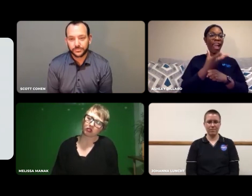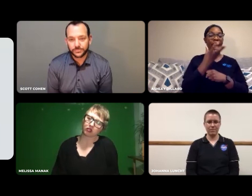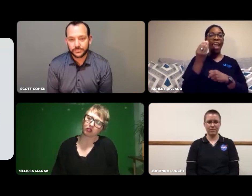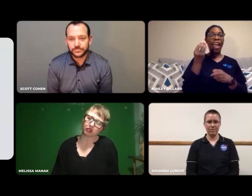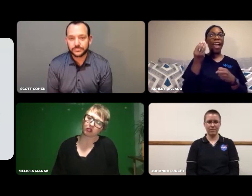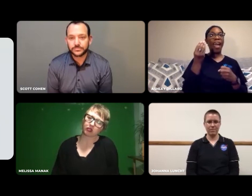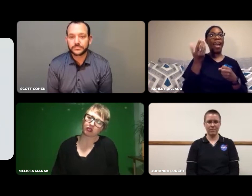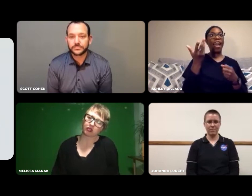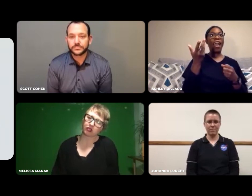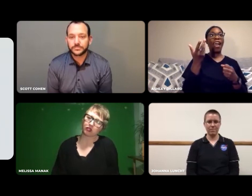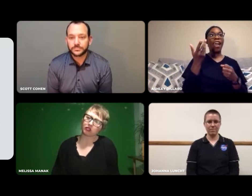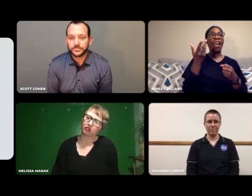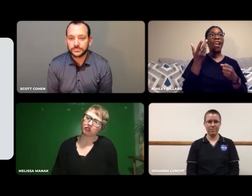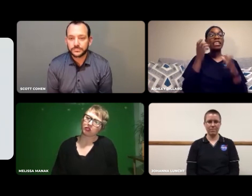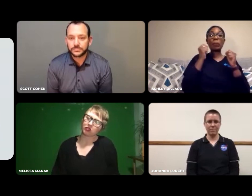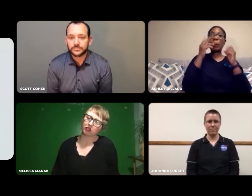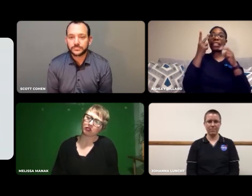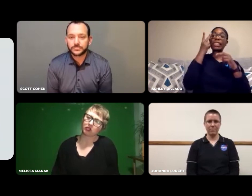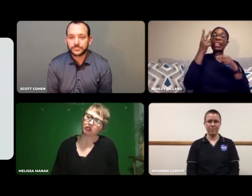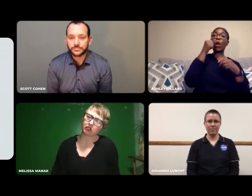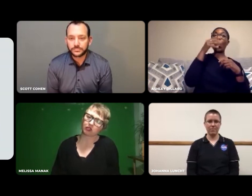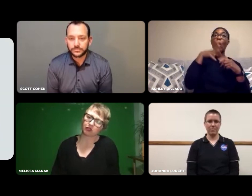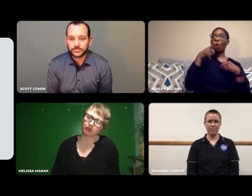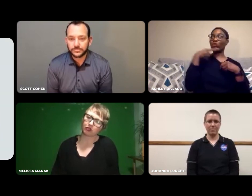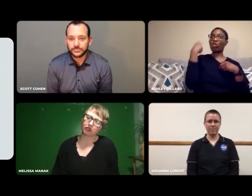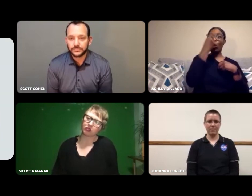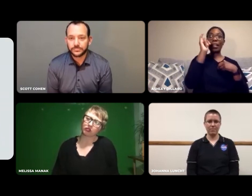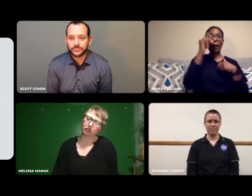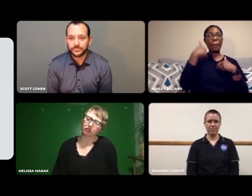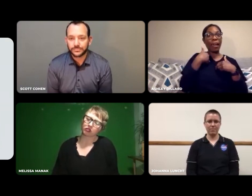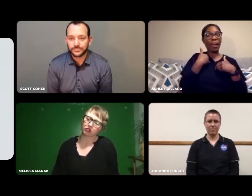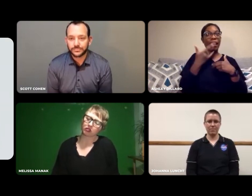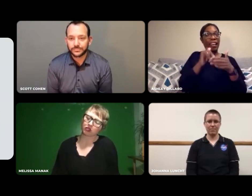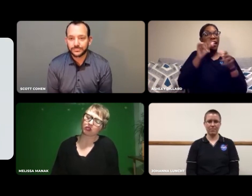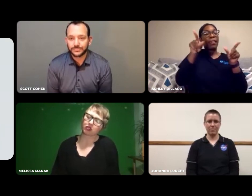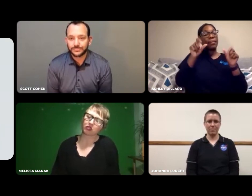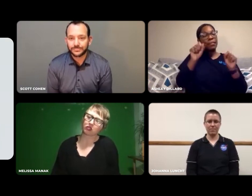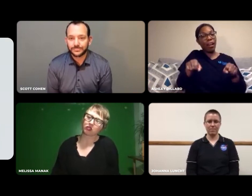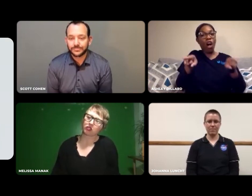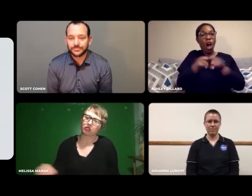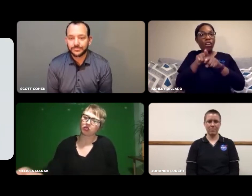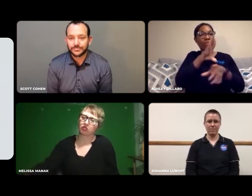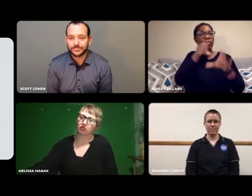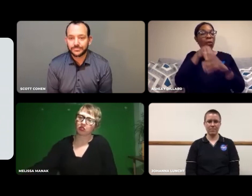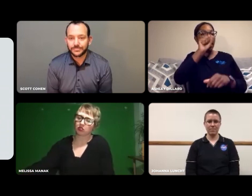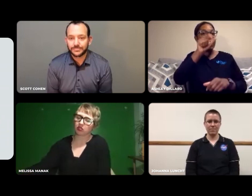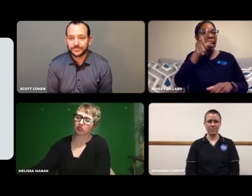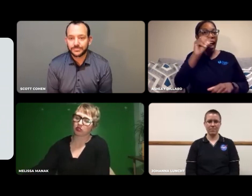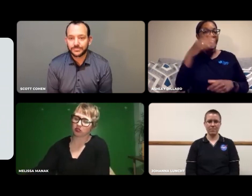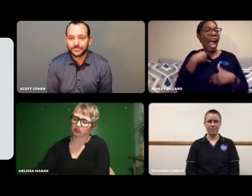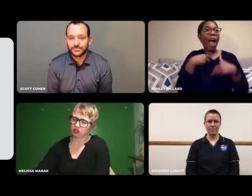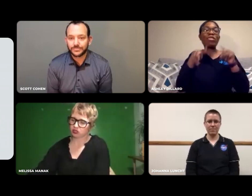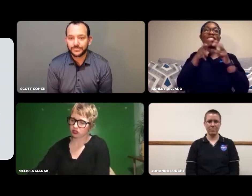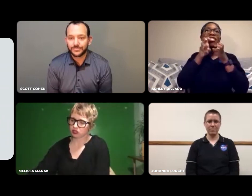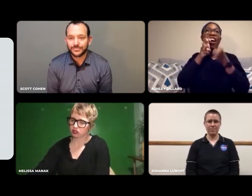It was amazing to see a woman who looked like me.